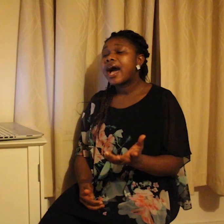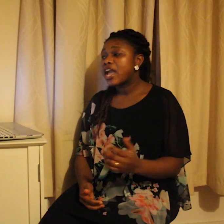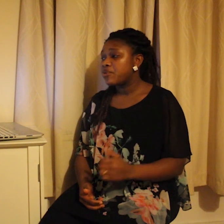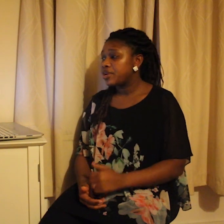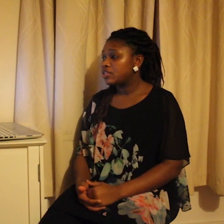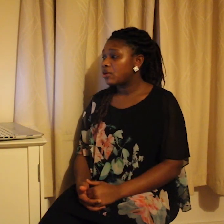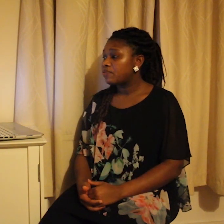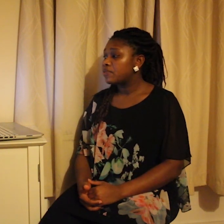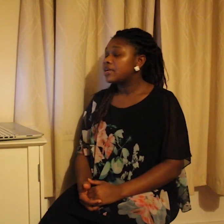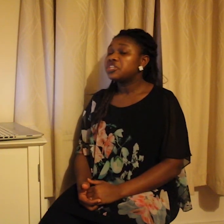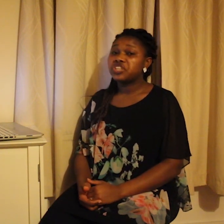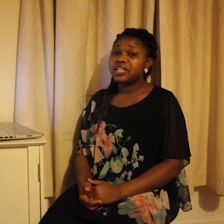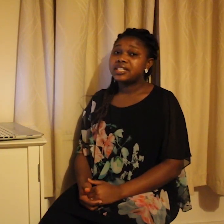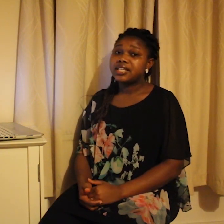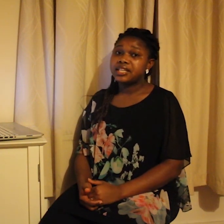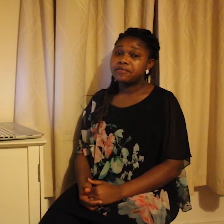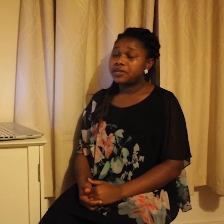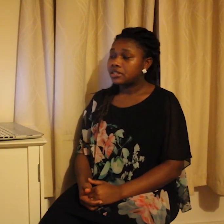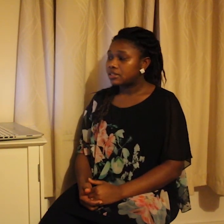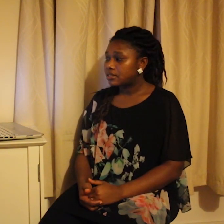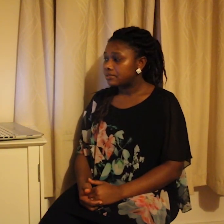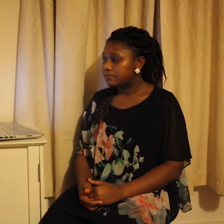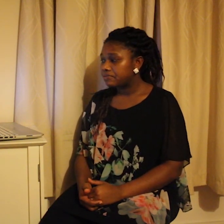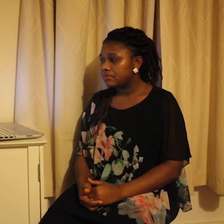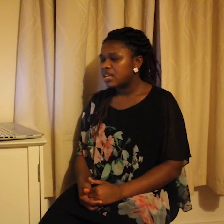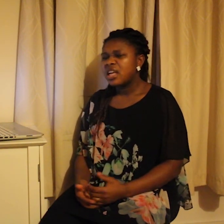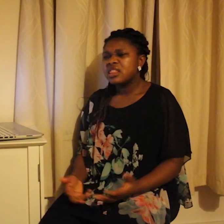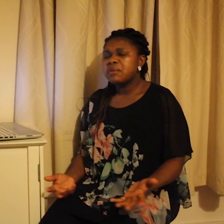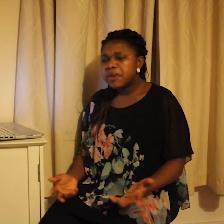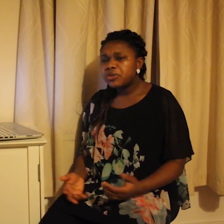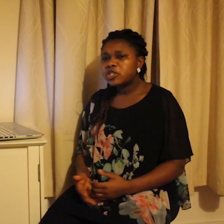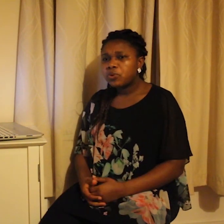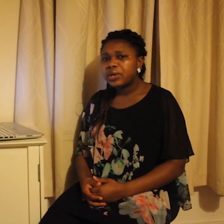high rate of genetic deafness. The major spoken